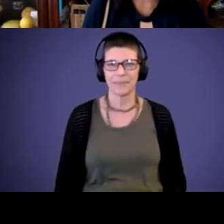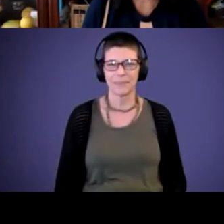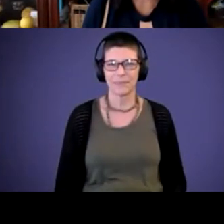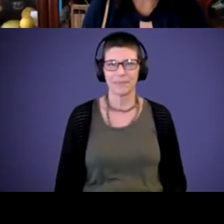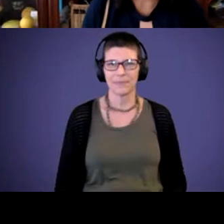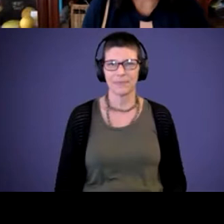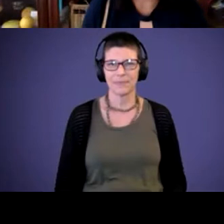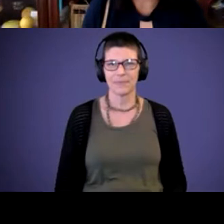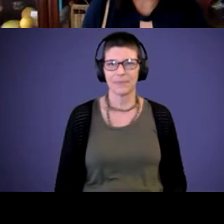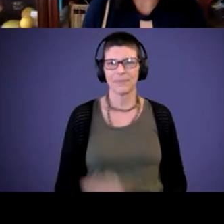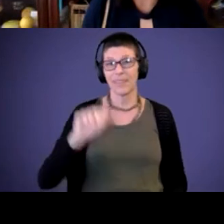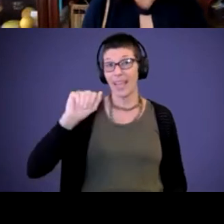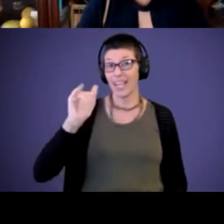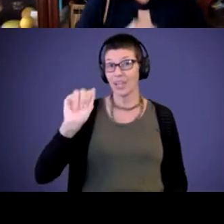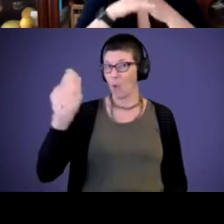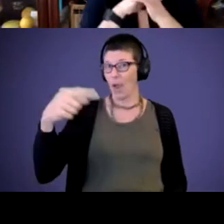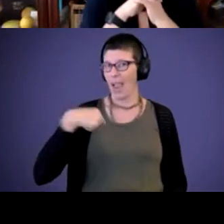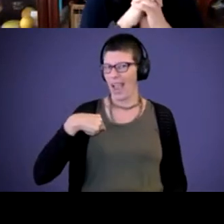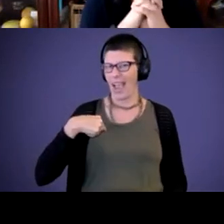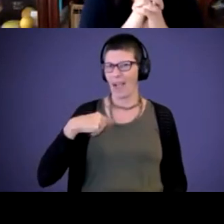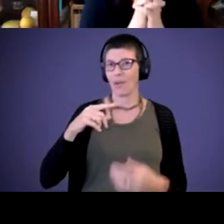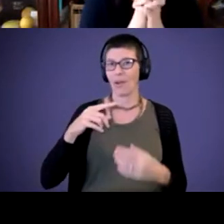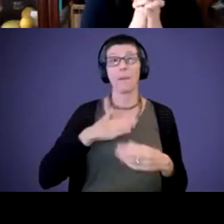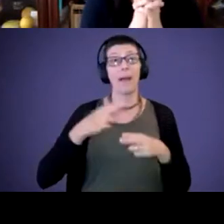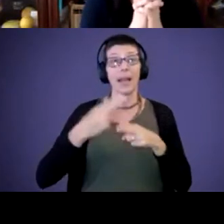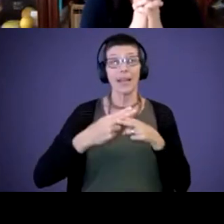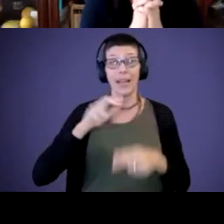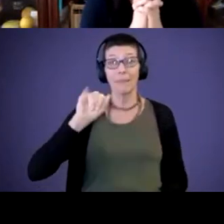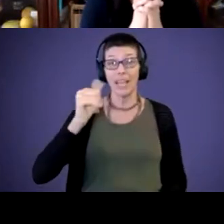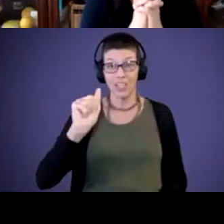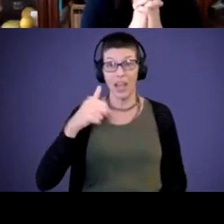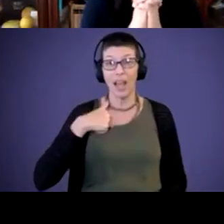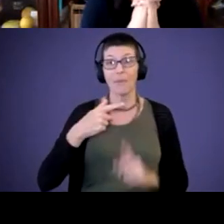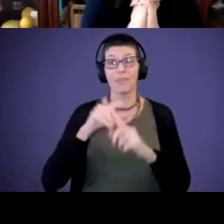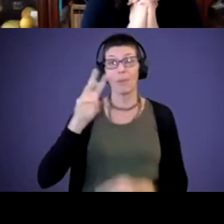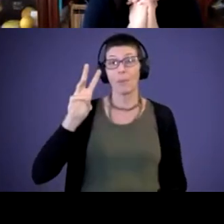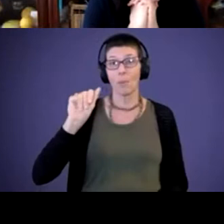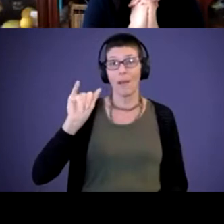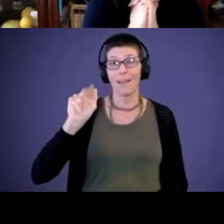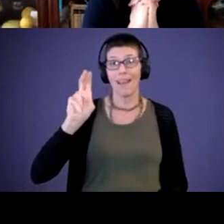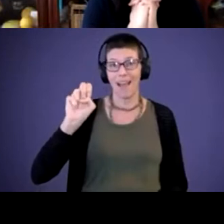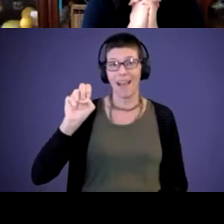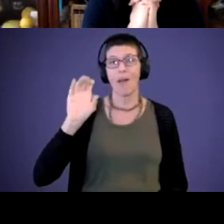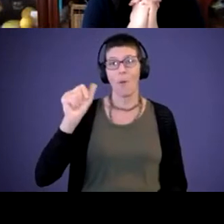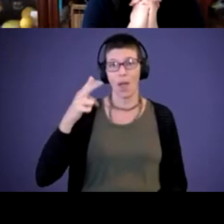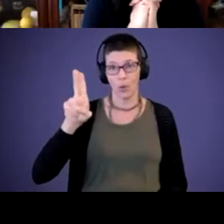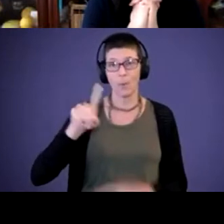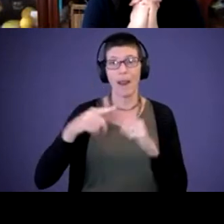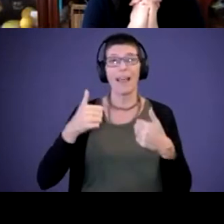Okay, I'll go first. My name is Asia. I am from Waianae, Oahu but I live in Mililani, Mauka.